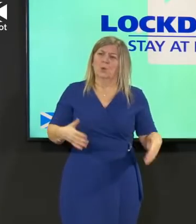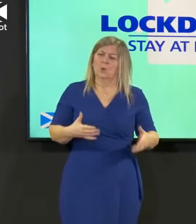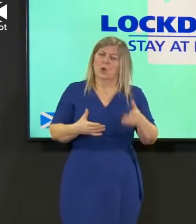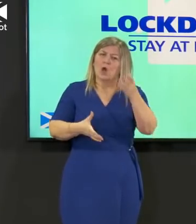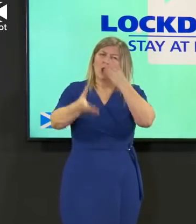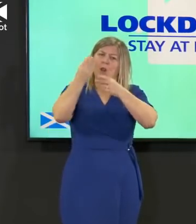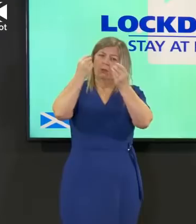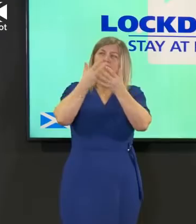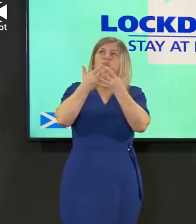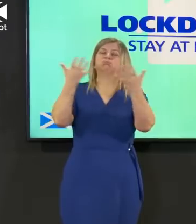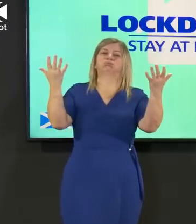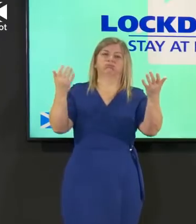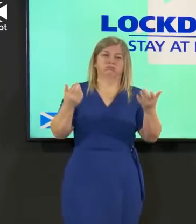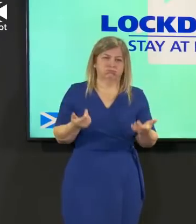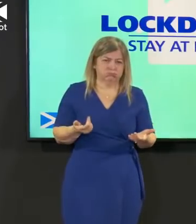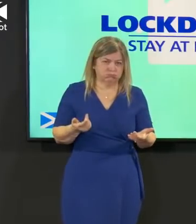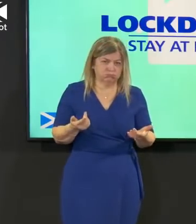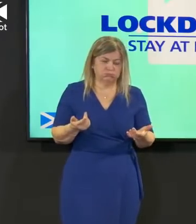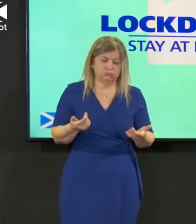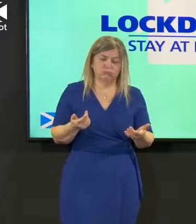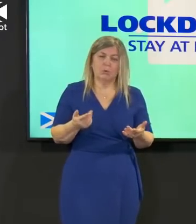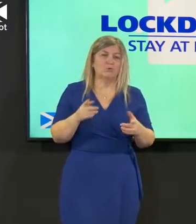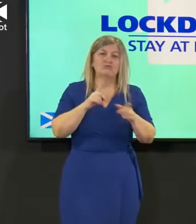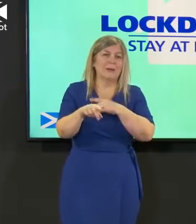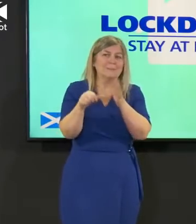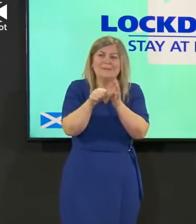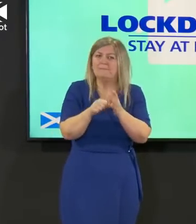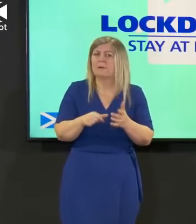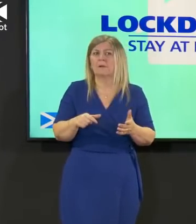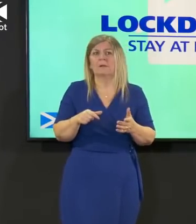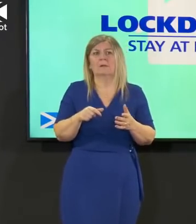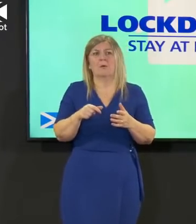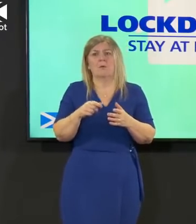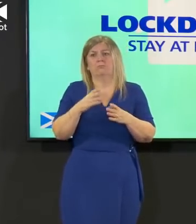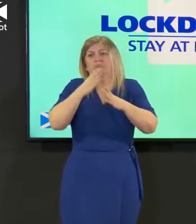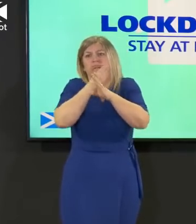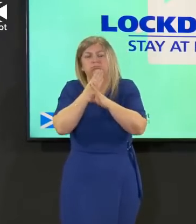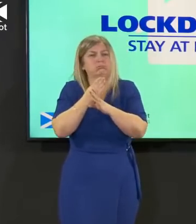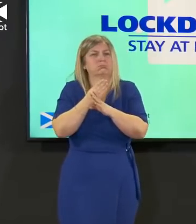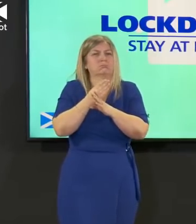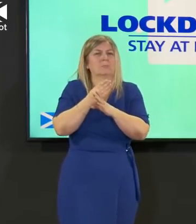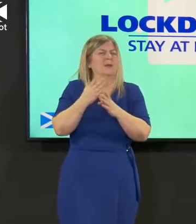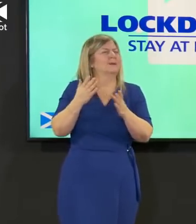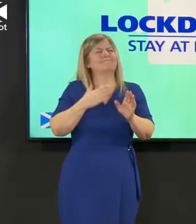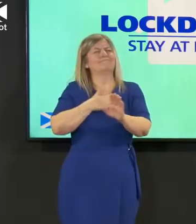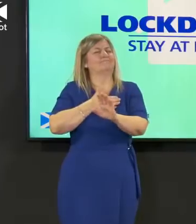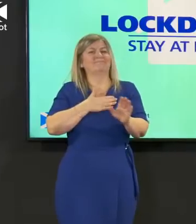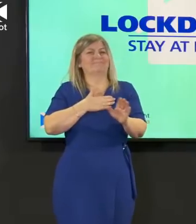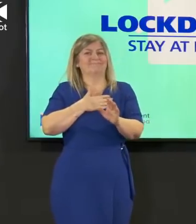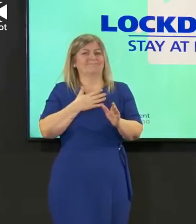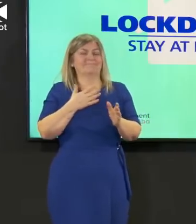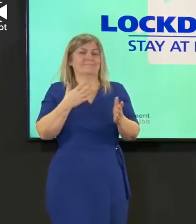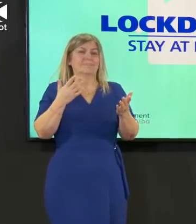deliberately obtuse or difficult or secretive about this it's simply the case as you all know